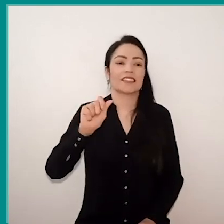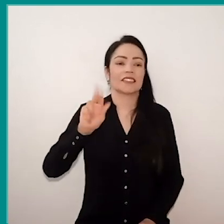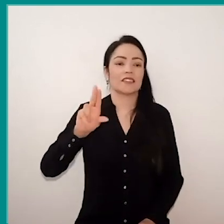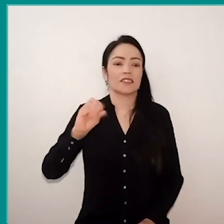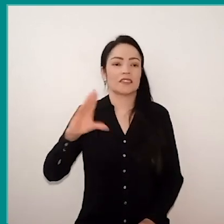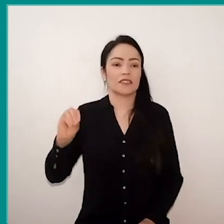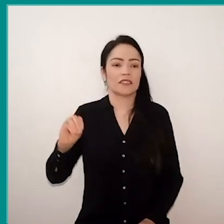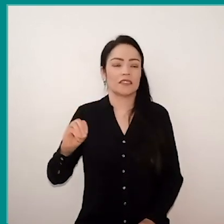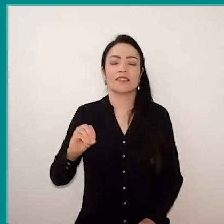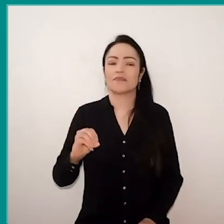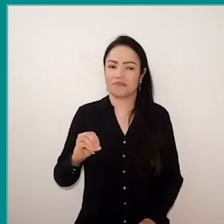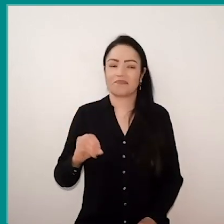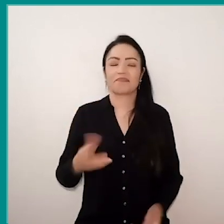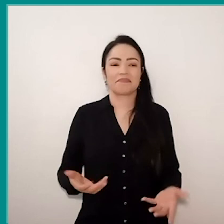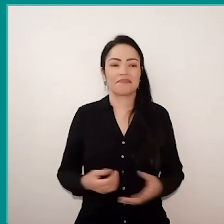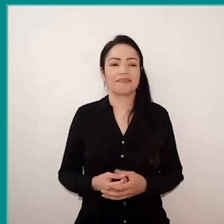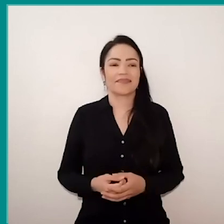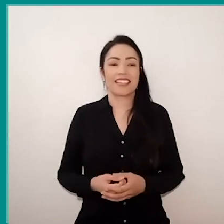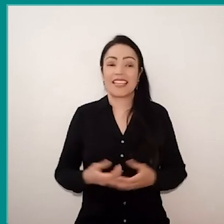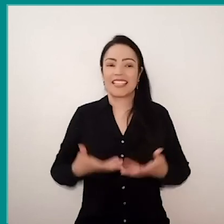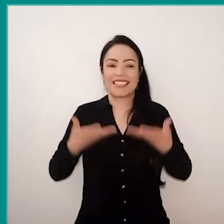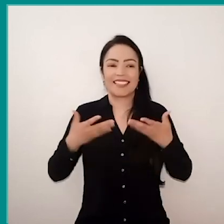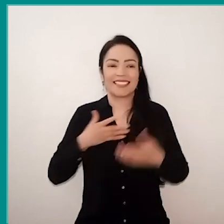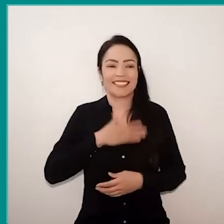wow, it's a so nice to hear you,